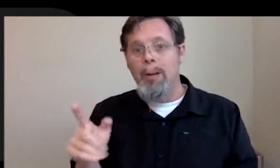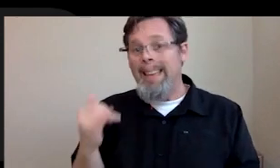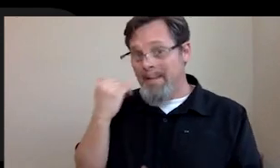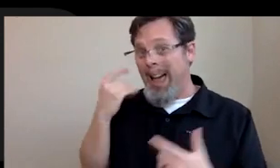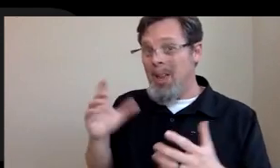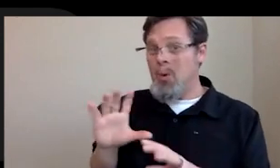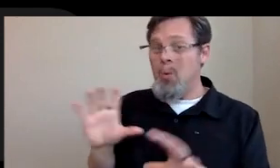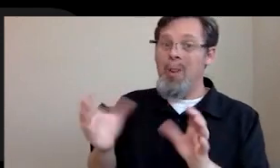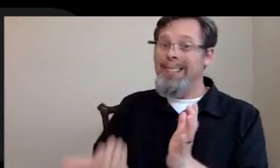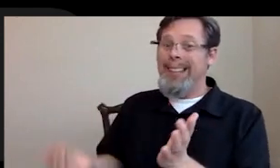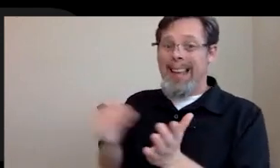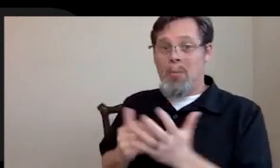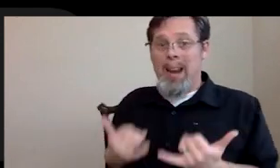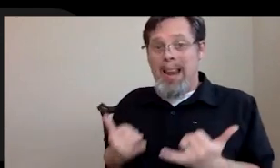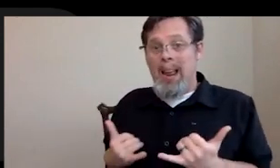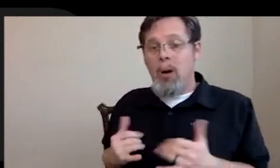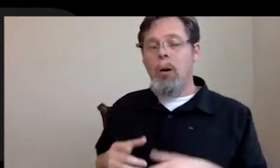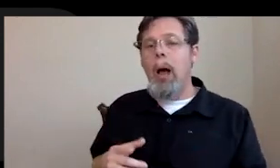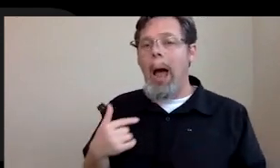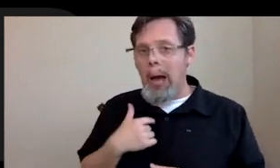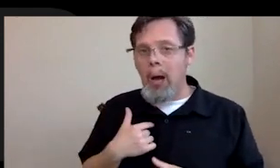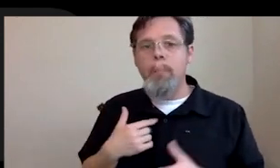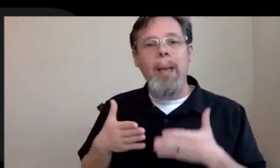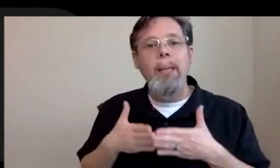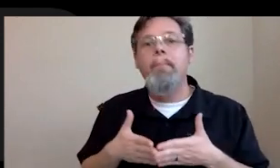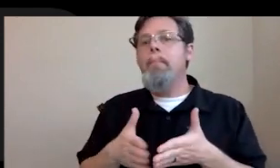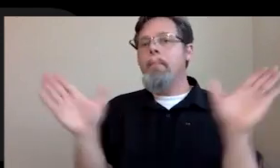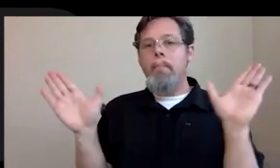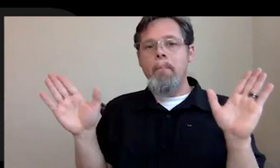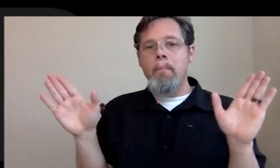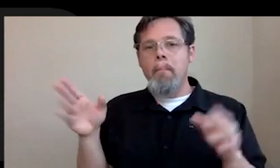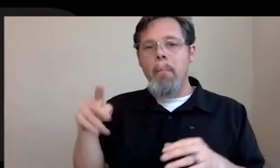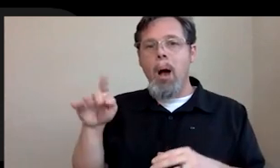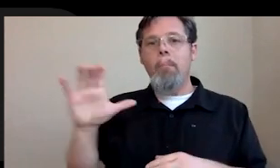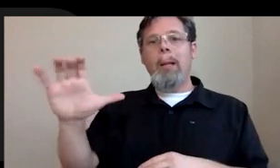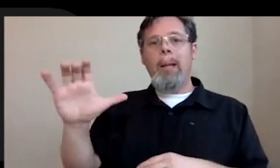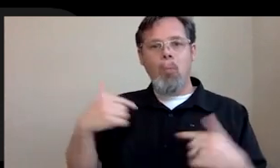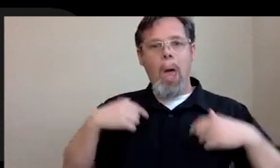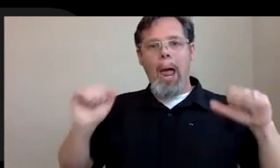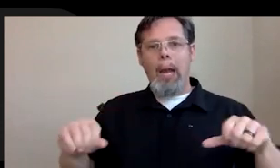right now, I would be as public about what I can do as possible. I would probably have a YouTube